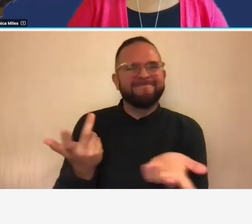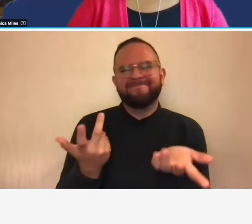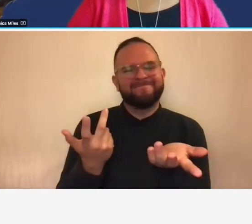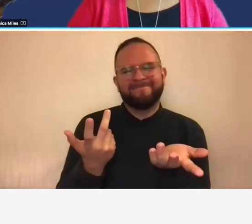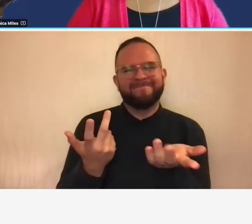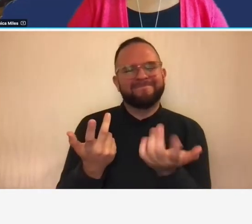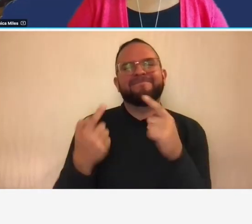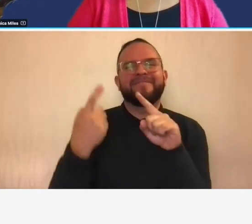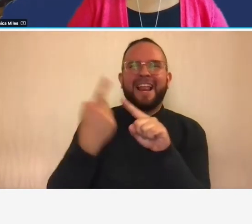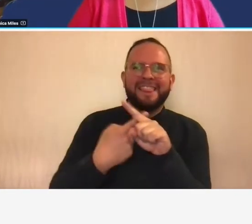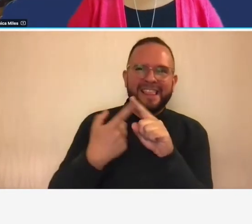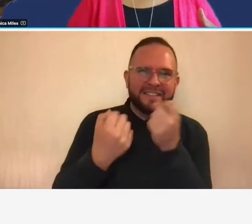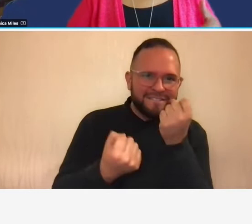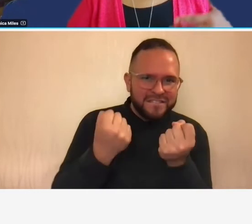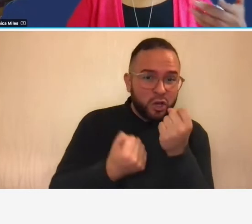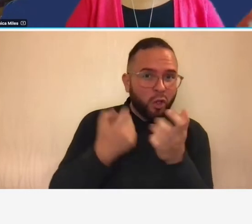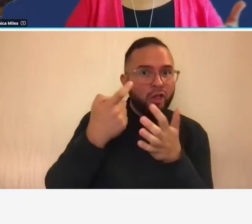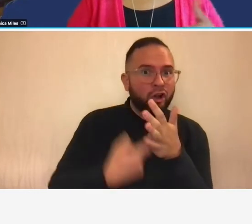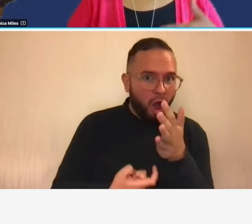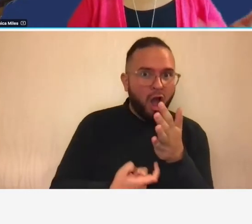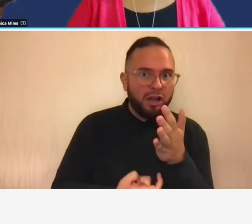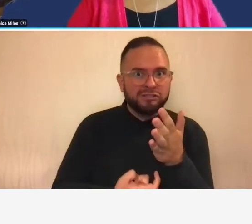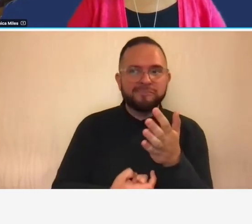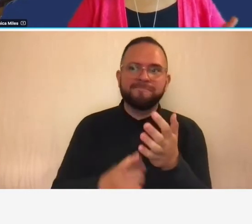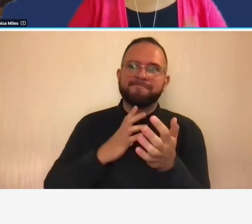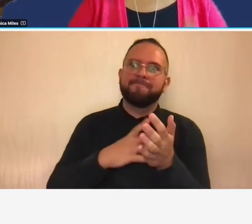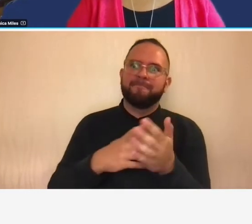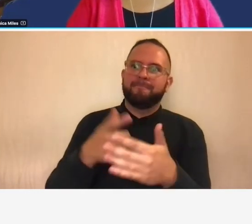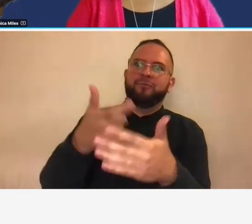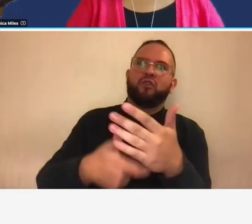lease vehicle costs to charge it to a contract only when it's billable so that of course is